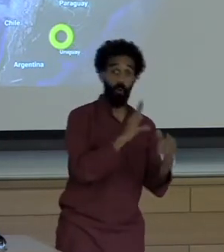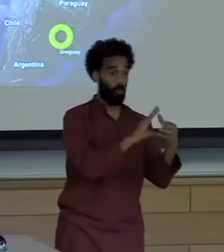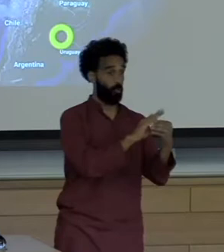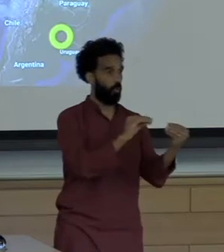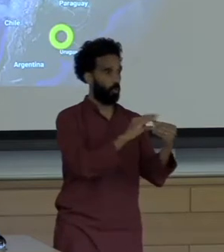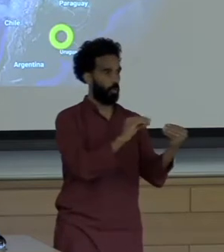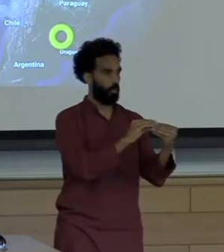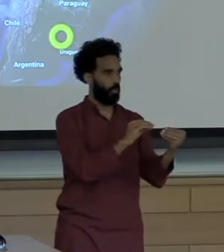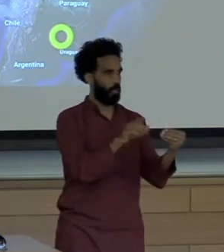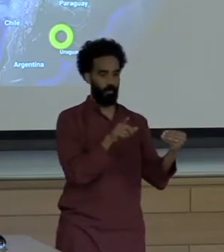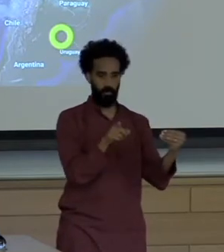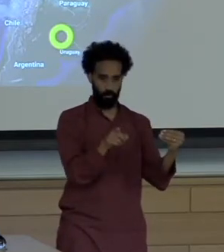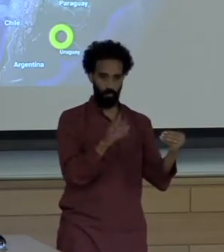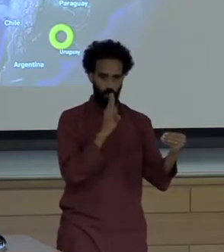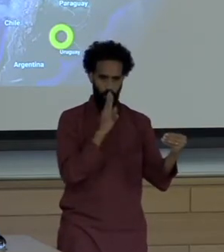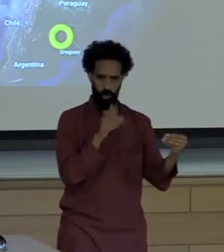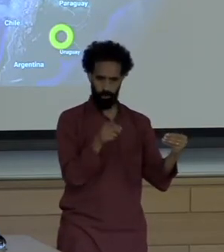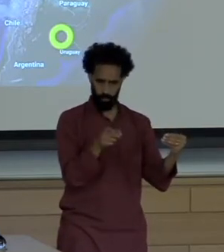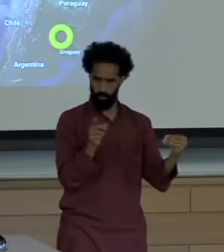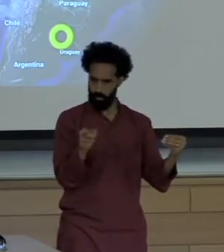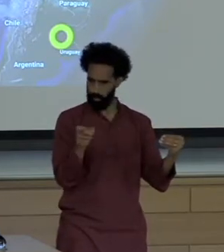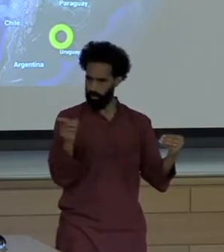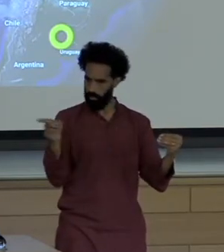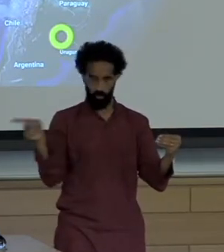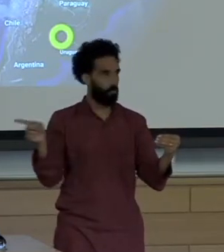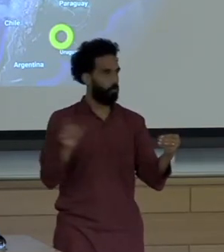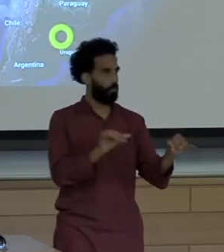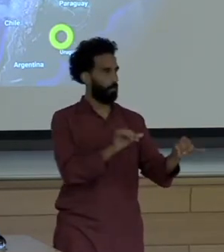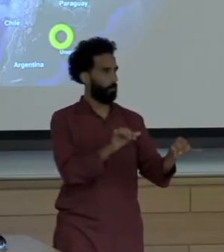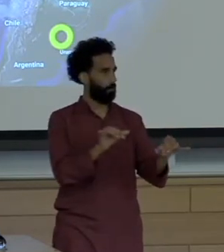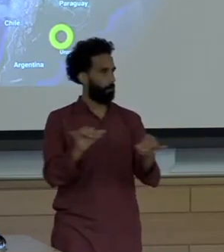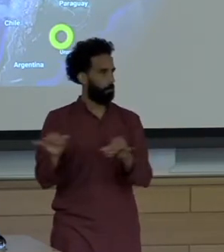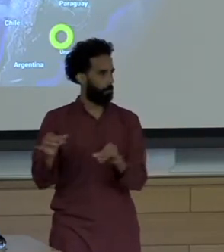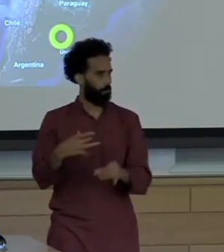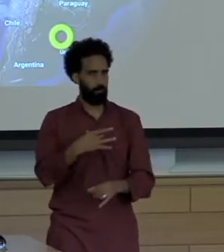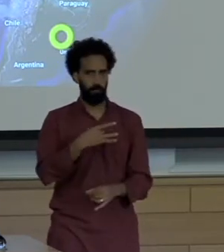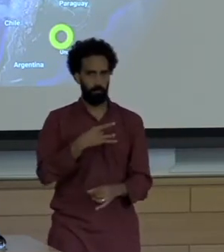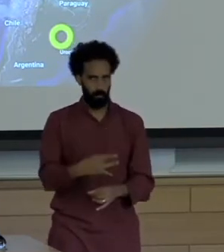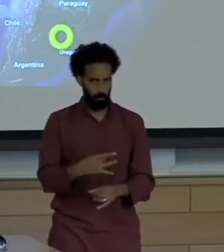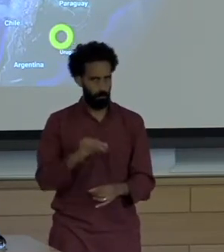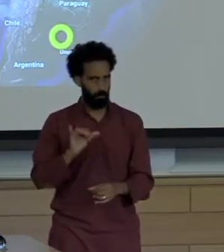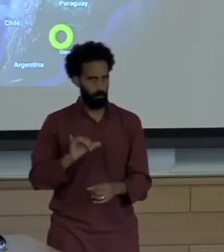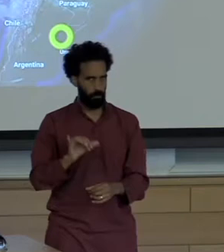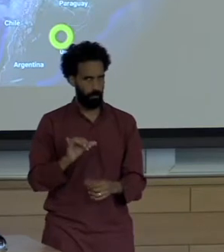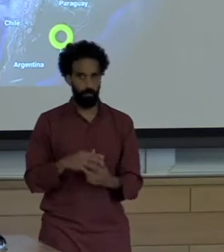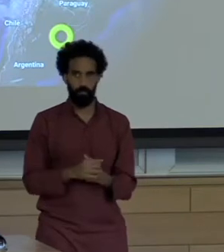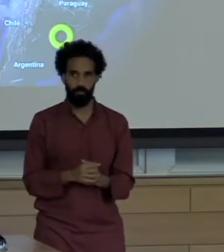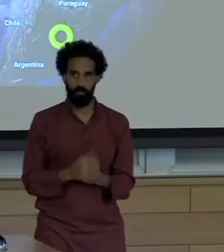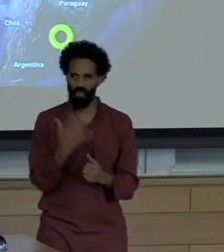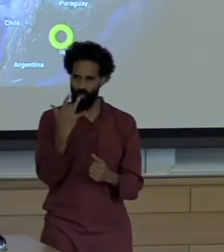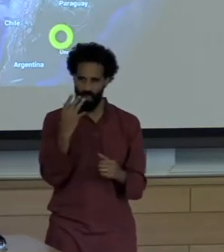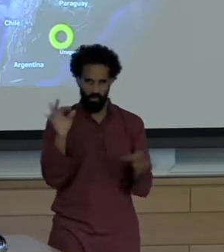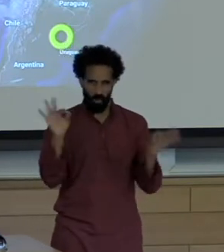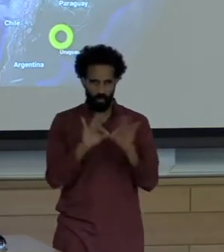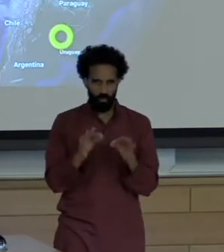so Why does that matter? Well, we know that research shows that the public